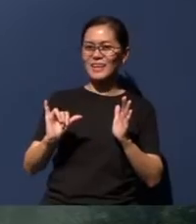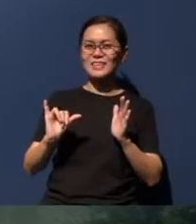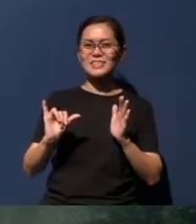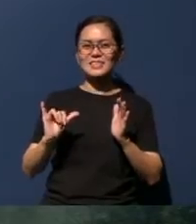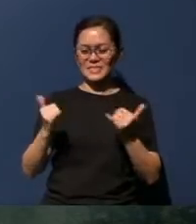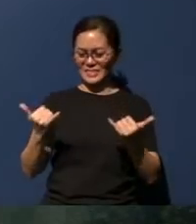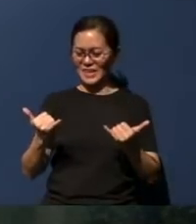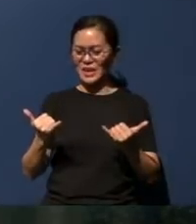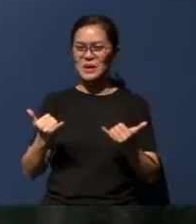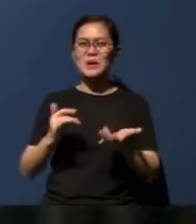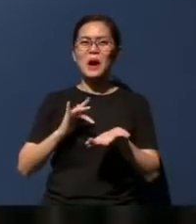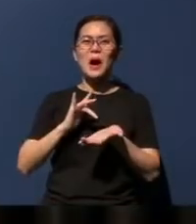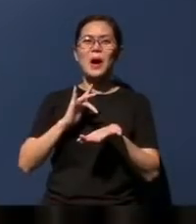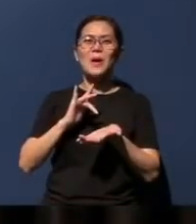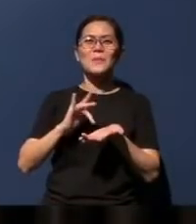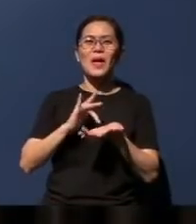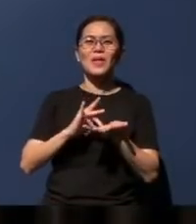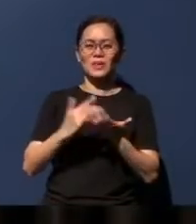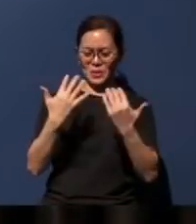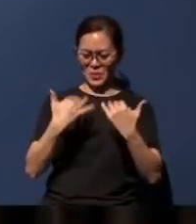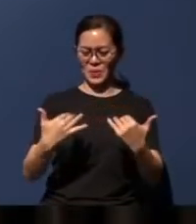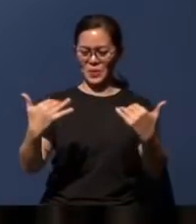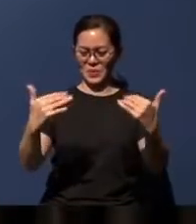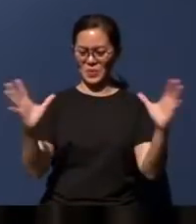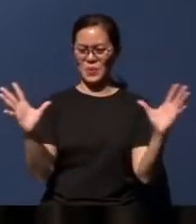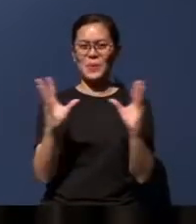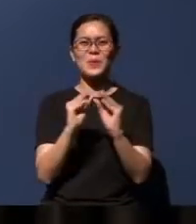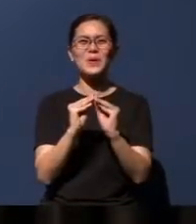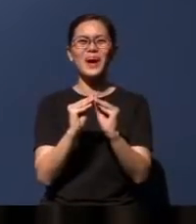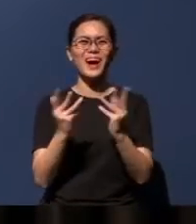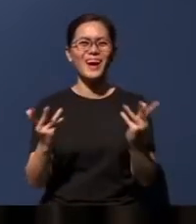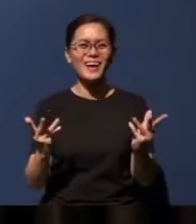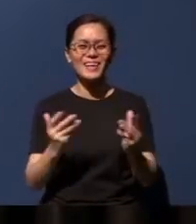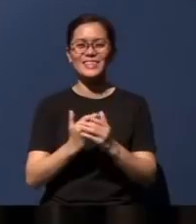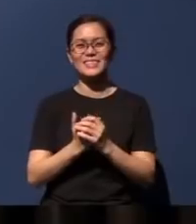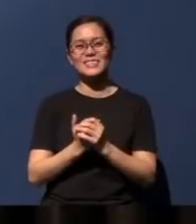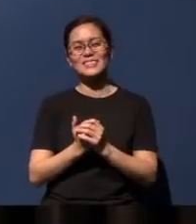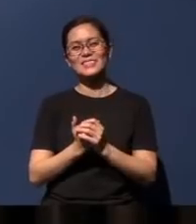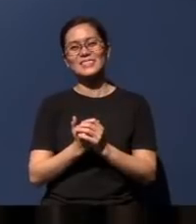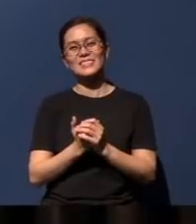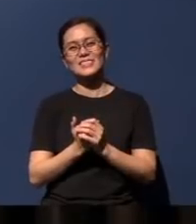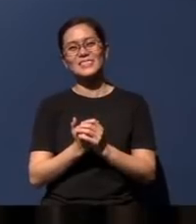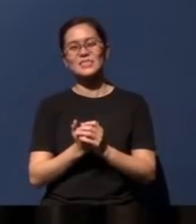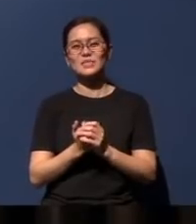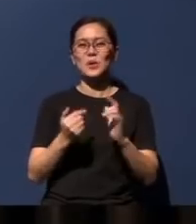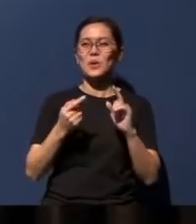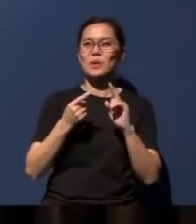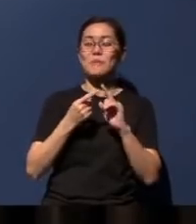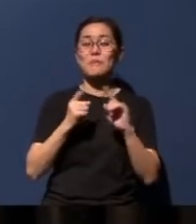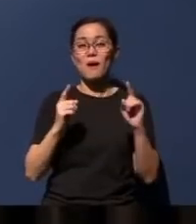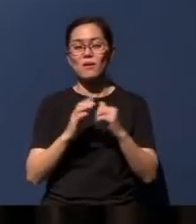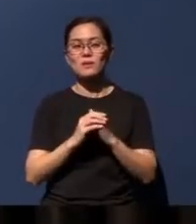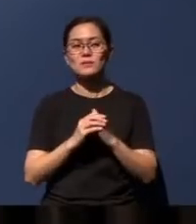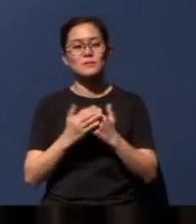some kind of medical convention of some kind, you know. But things are looking well